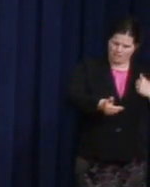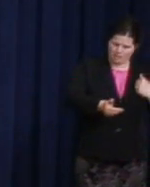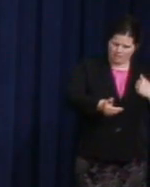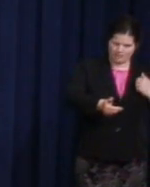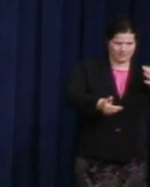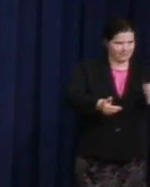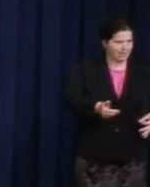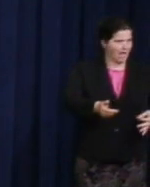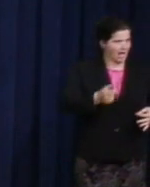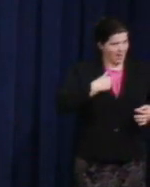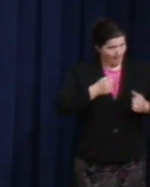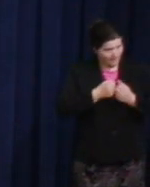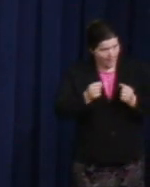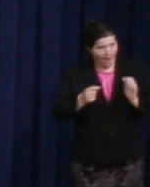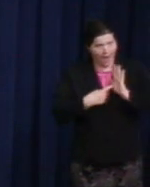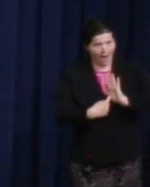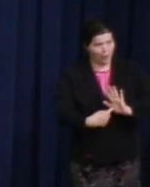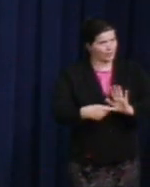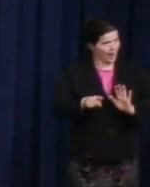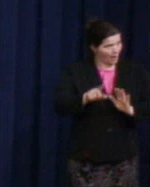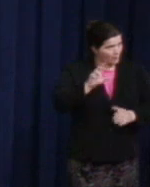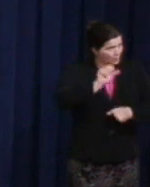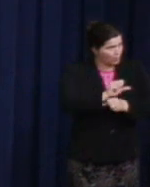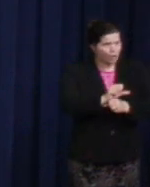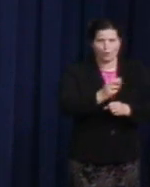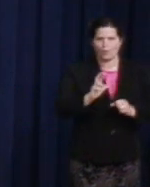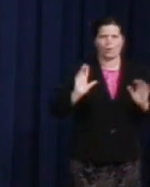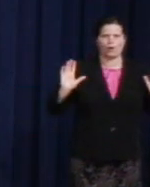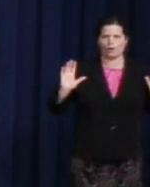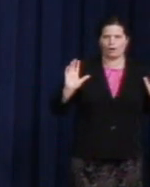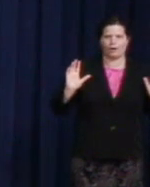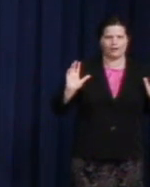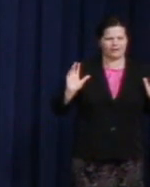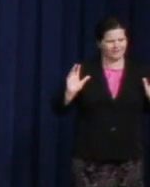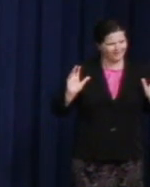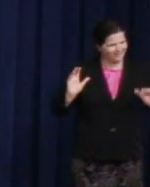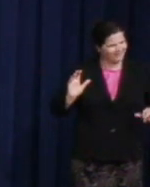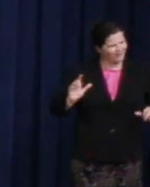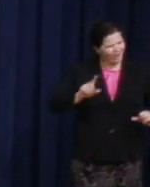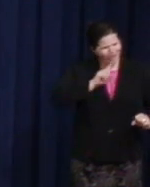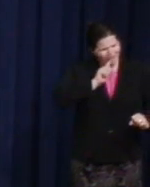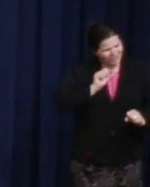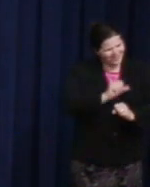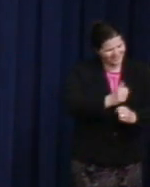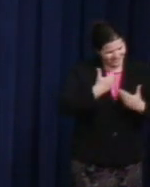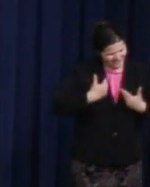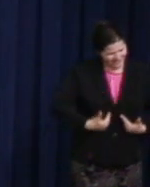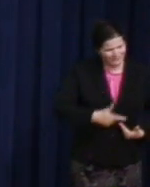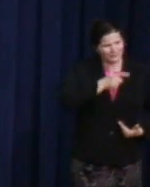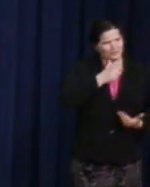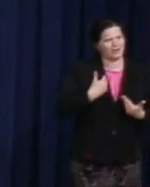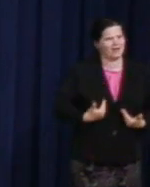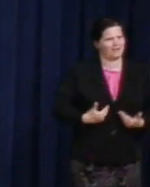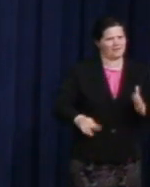These are -- these are everyday heroes that are the component of where we have moved today.